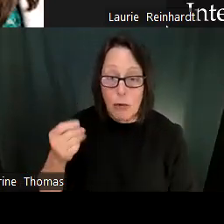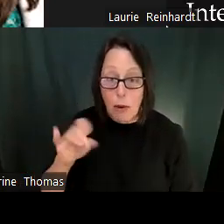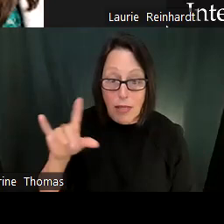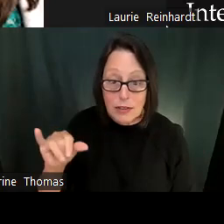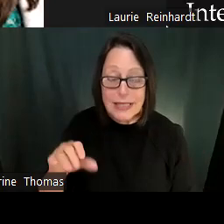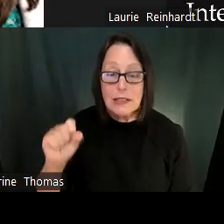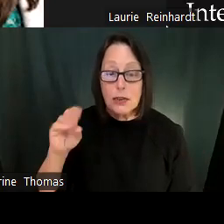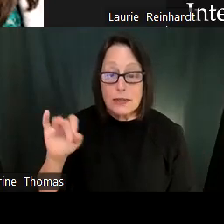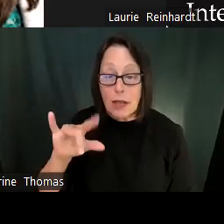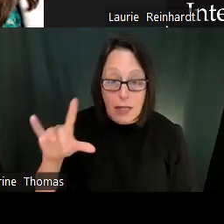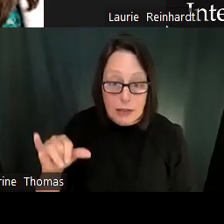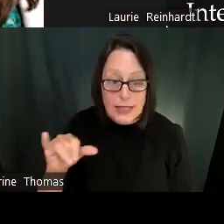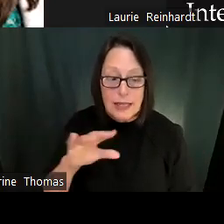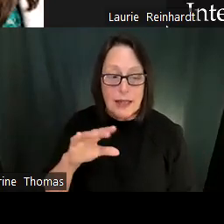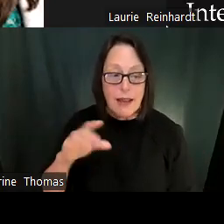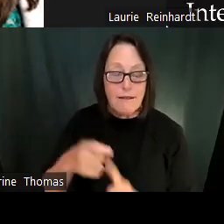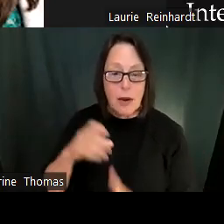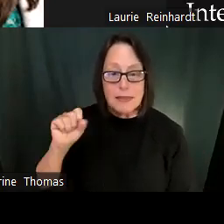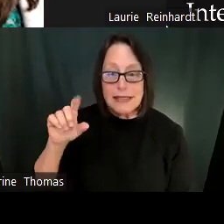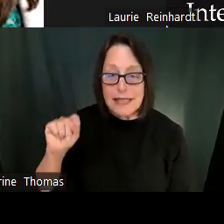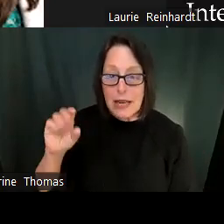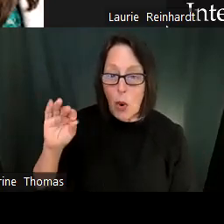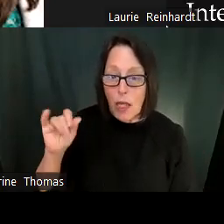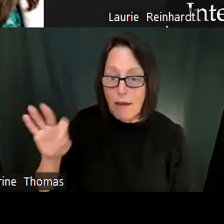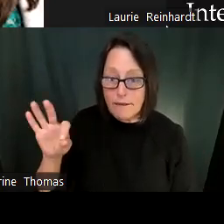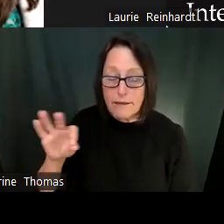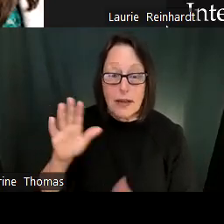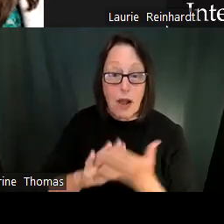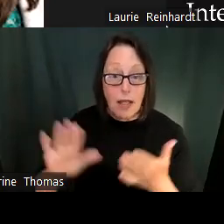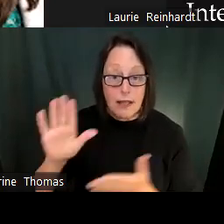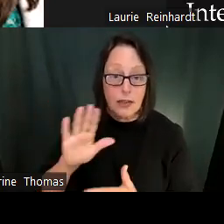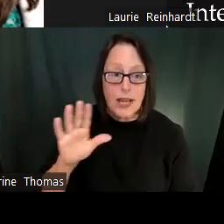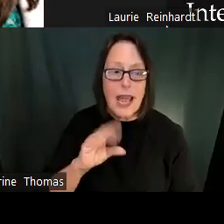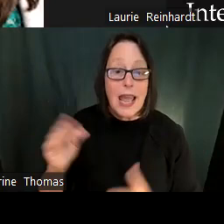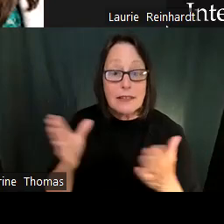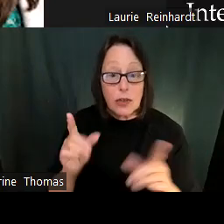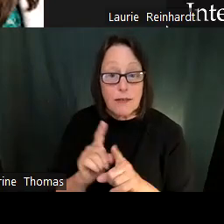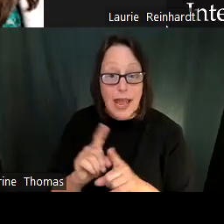Bike rides under trees and coffee with her cream. Sally's moves of the past received her bachelor's in anthropology.